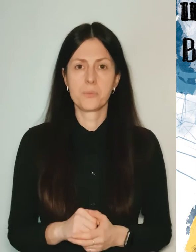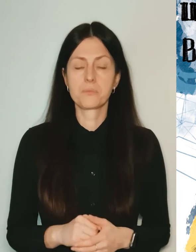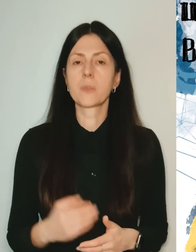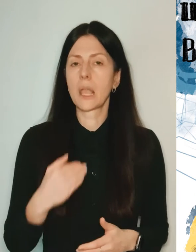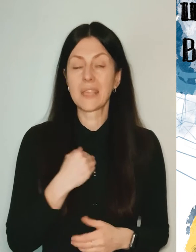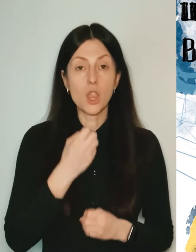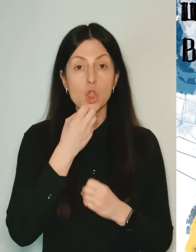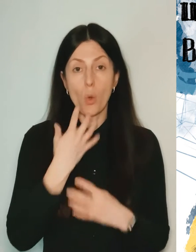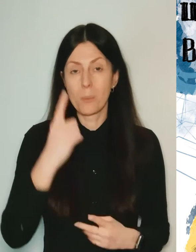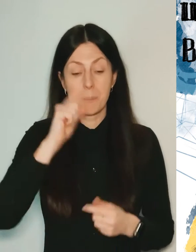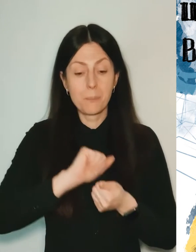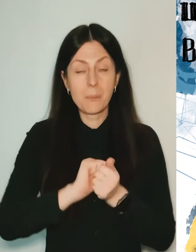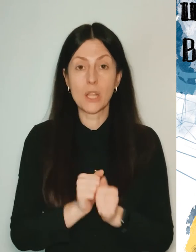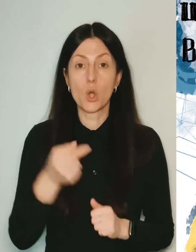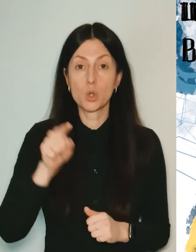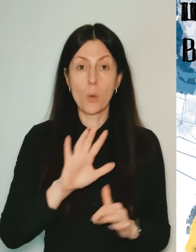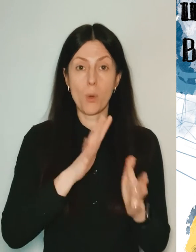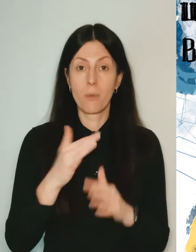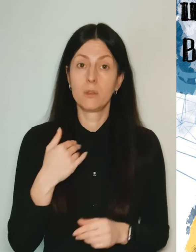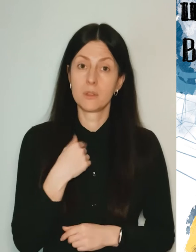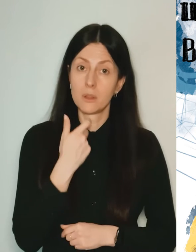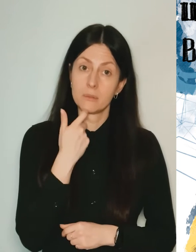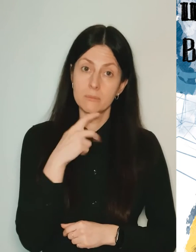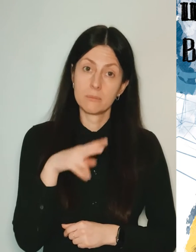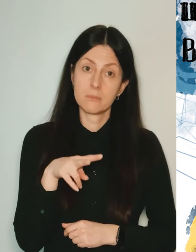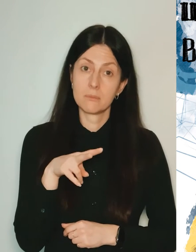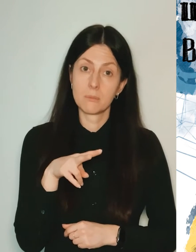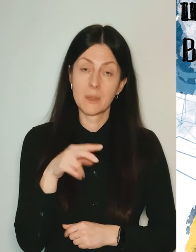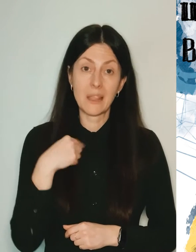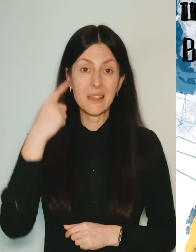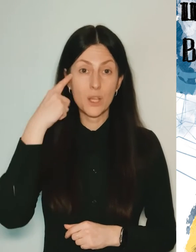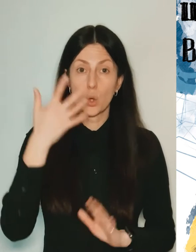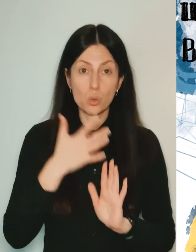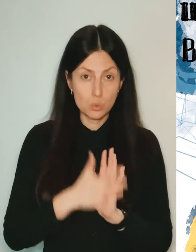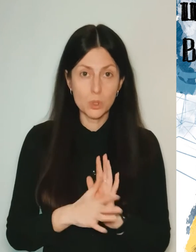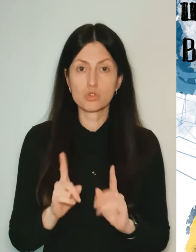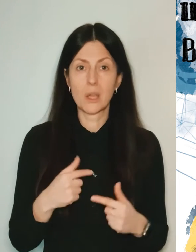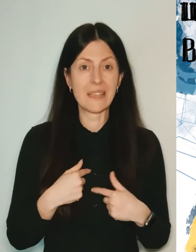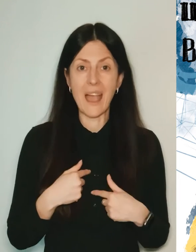I remember well the moment I looked at them, and I understood that I do not want to go anywhere.